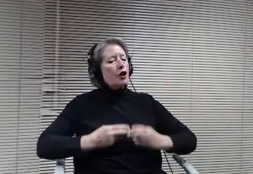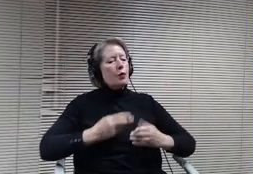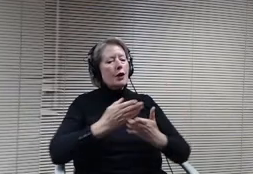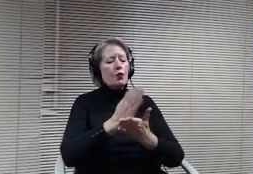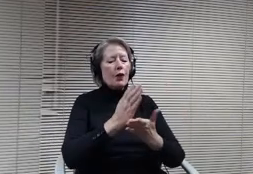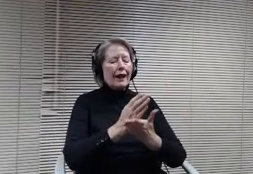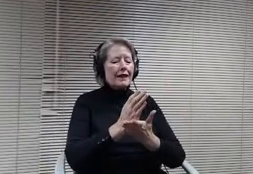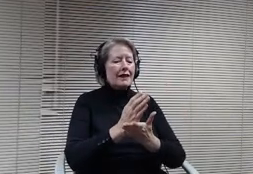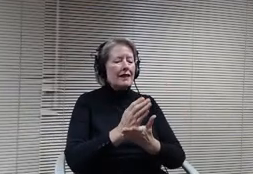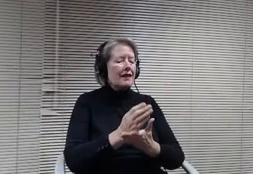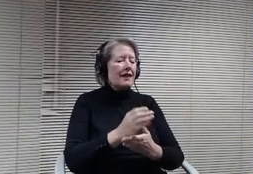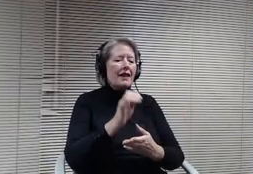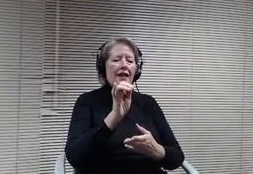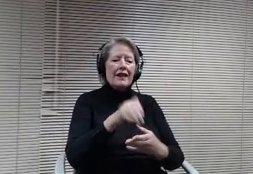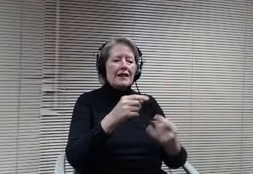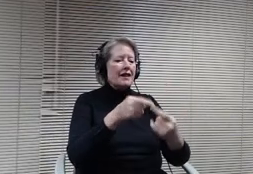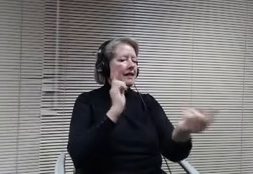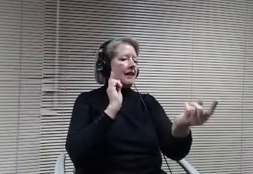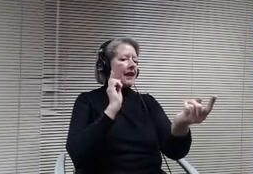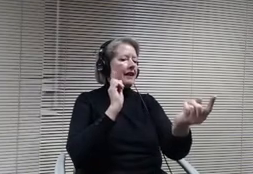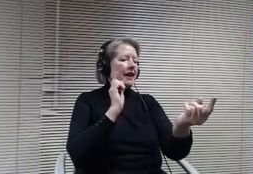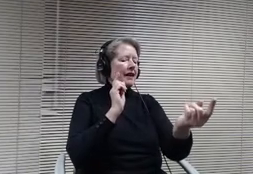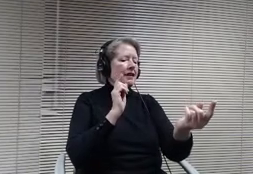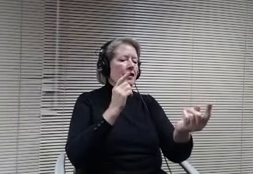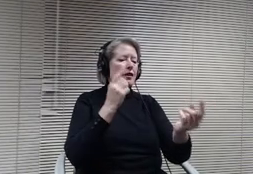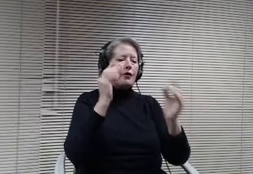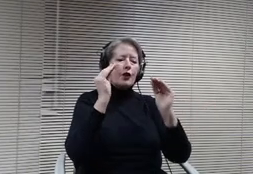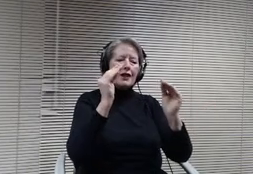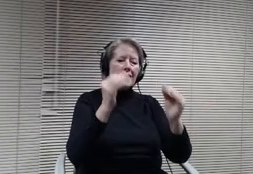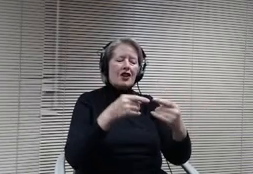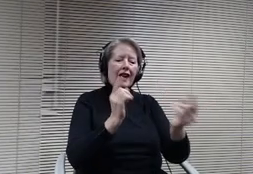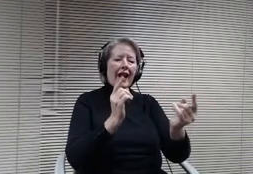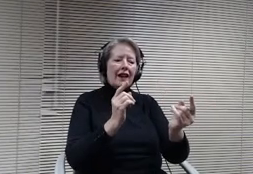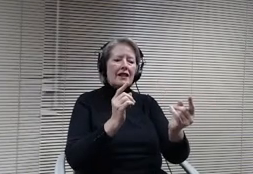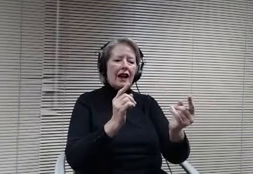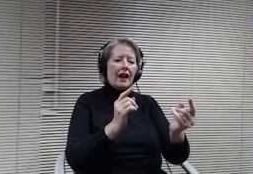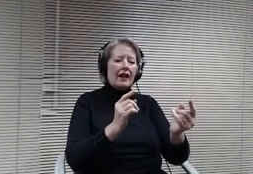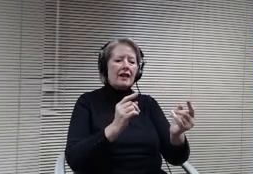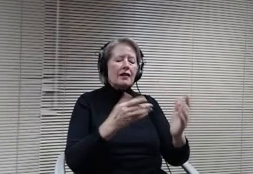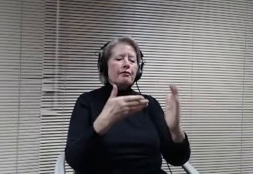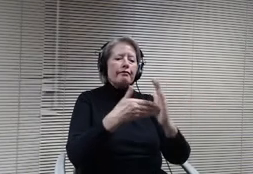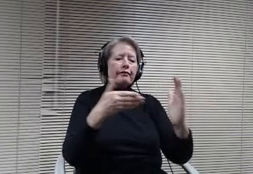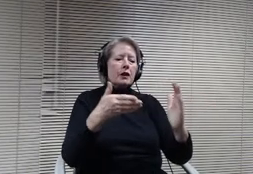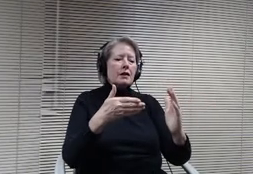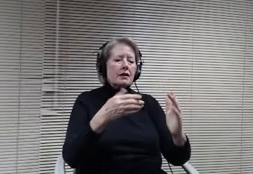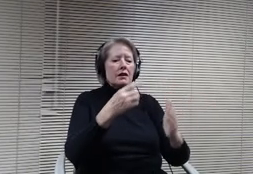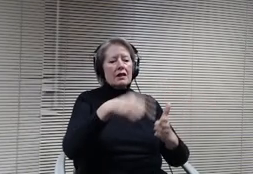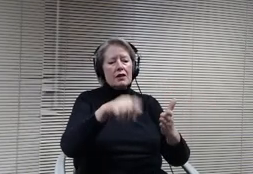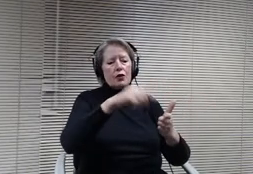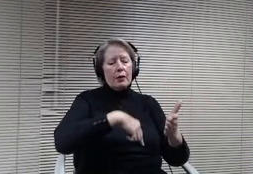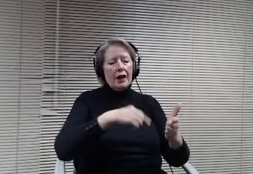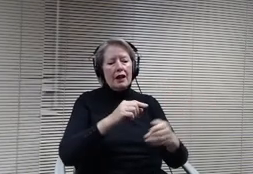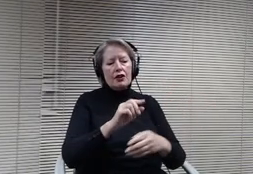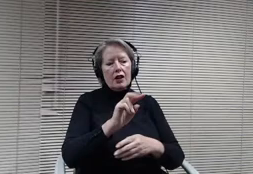rhetoric which is seriously problematic. An anti discrimination statement that specifies that any resistance movement to